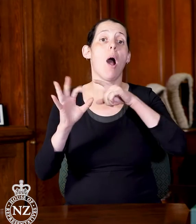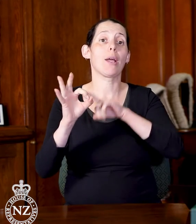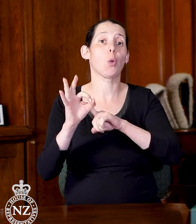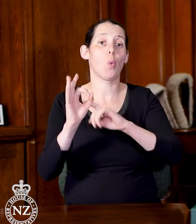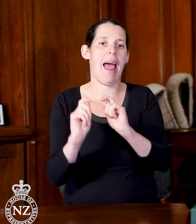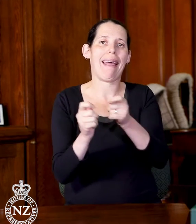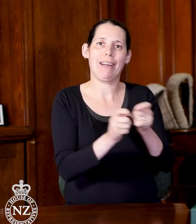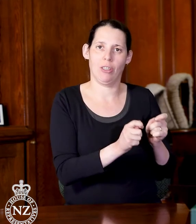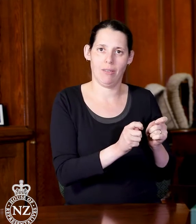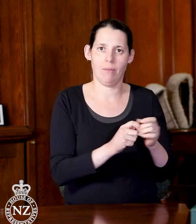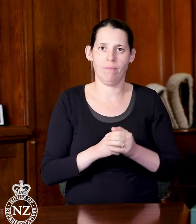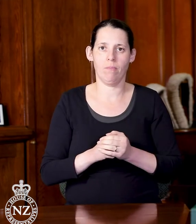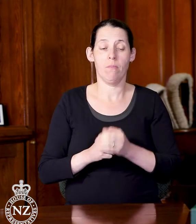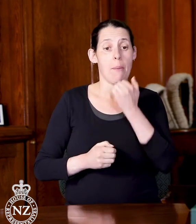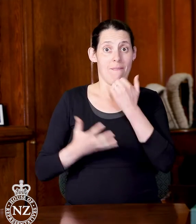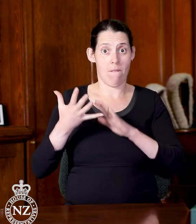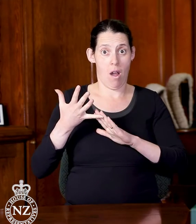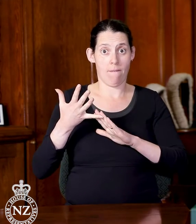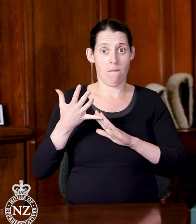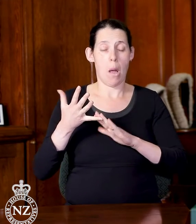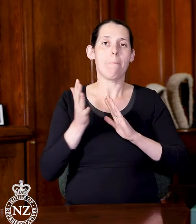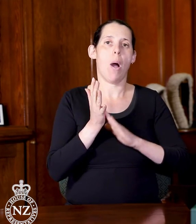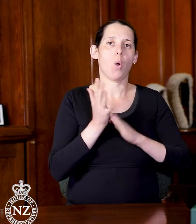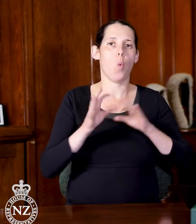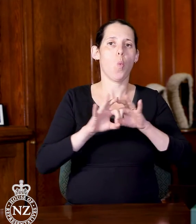Question number 5, Hon Michael Woodhouse to the Minister of Finance